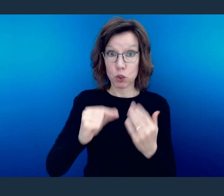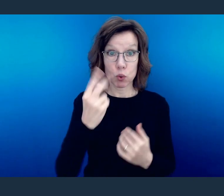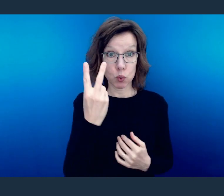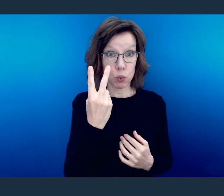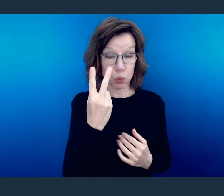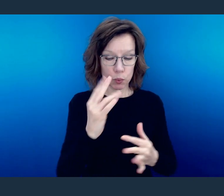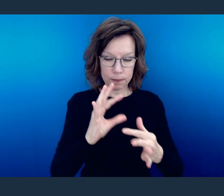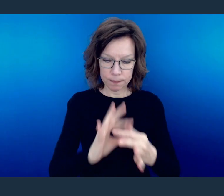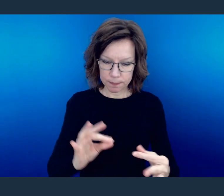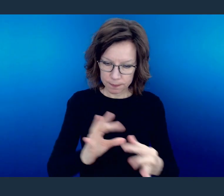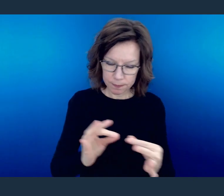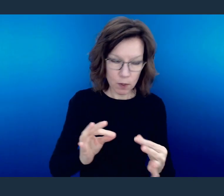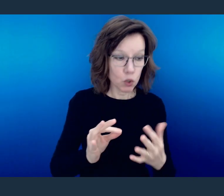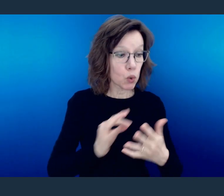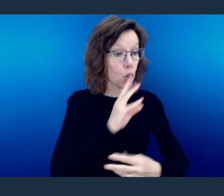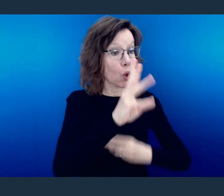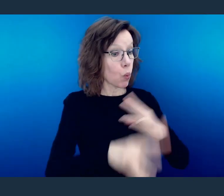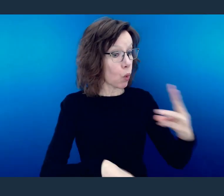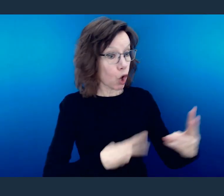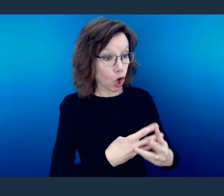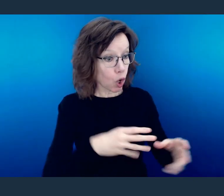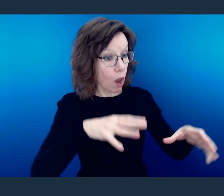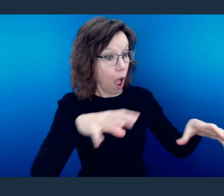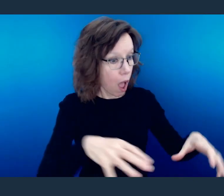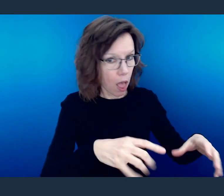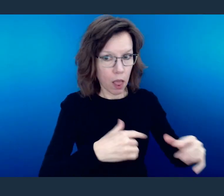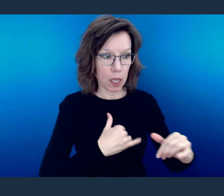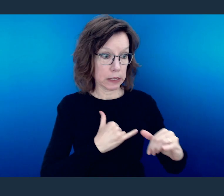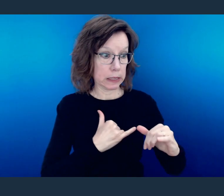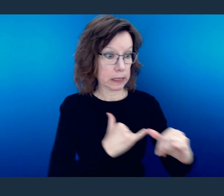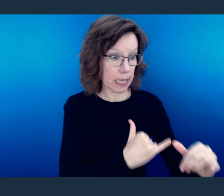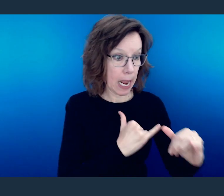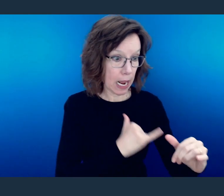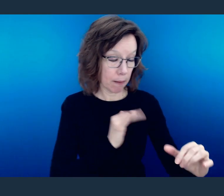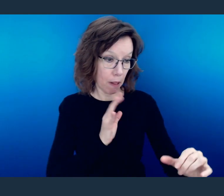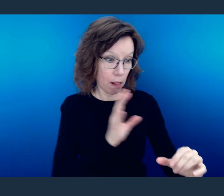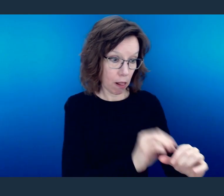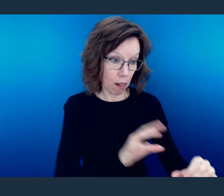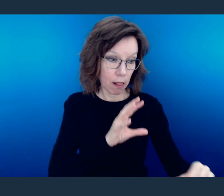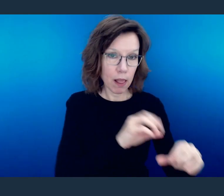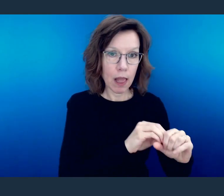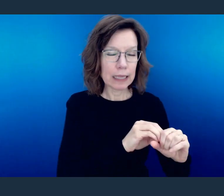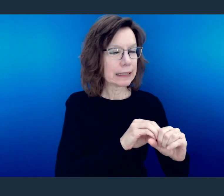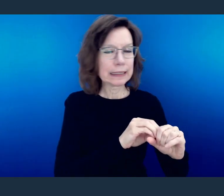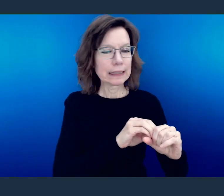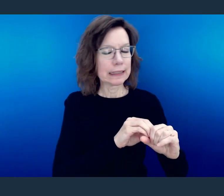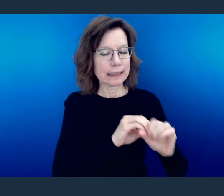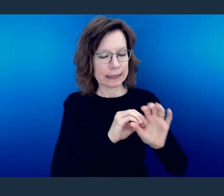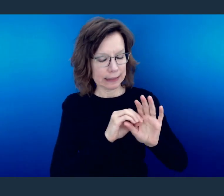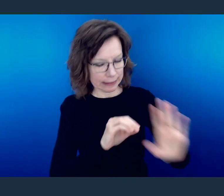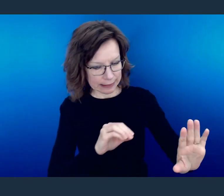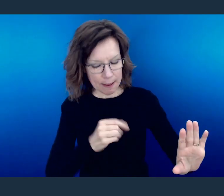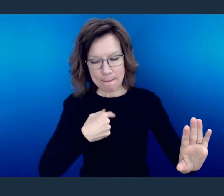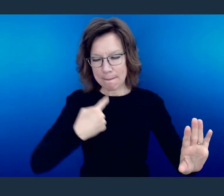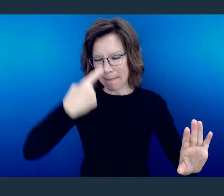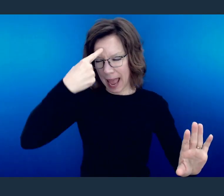In verse 2, it says "Do not be conformed to this world, but be transformed by the renewal